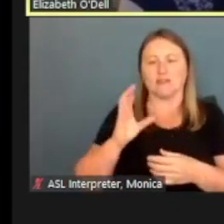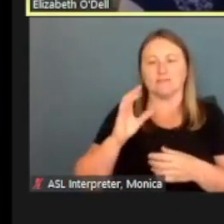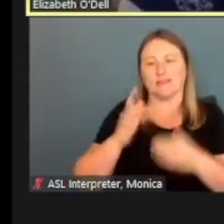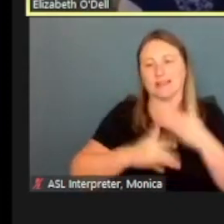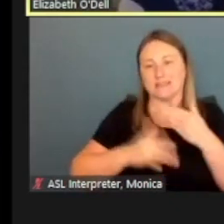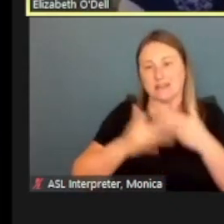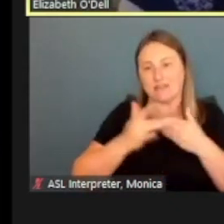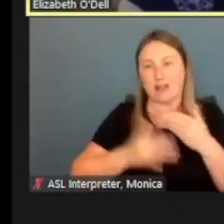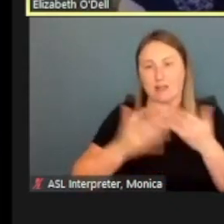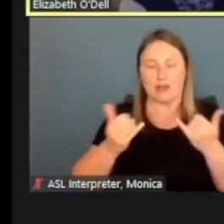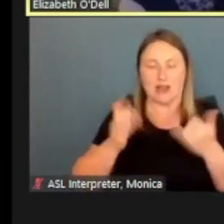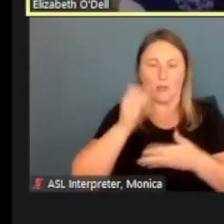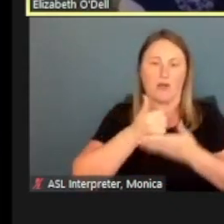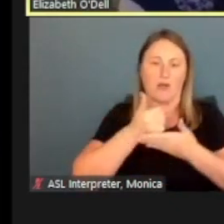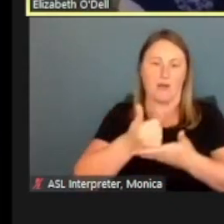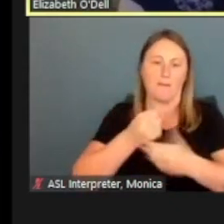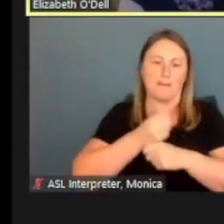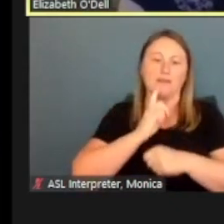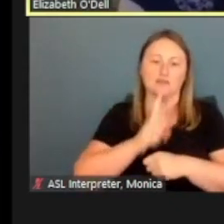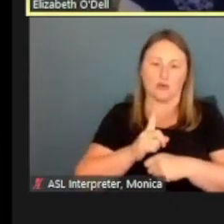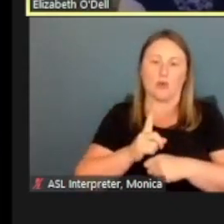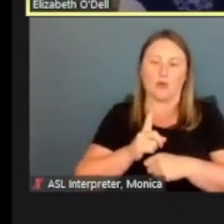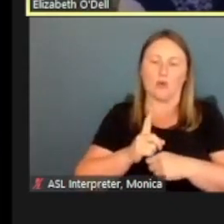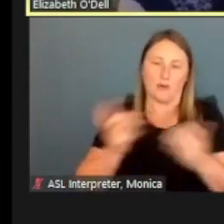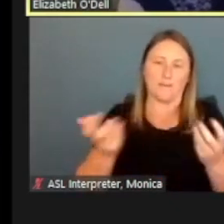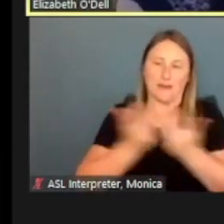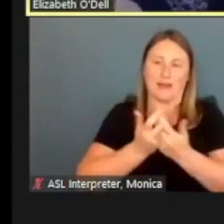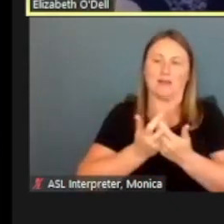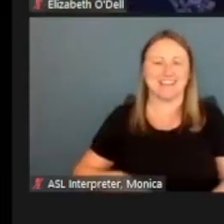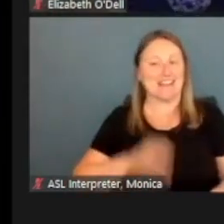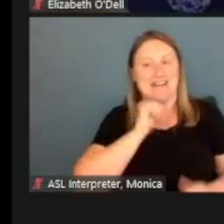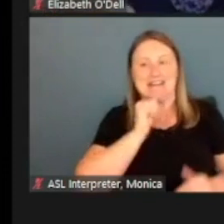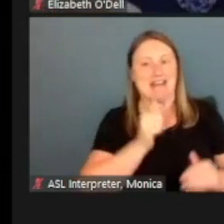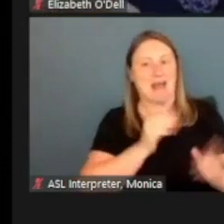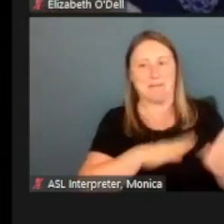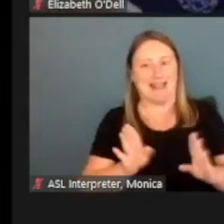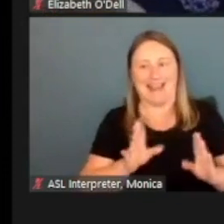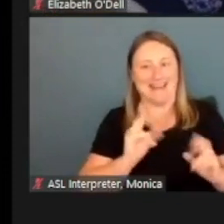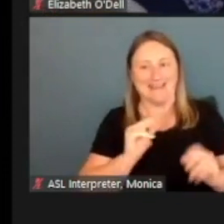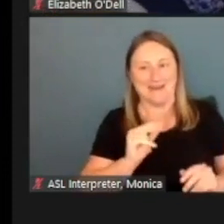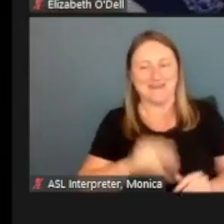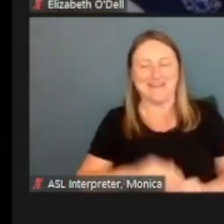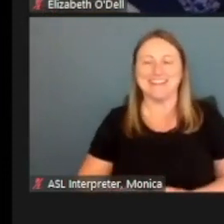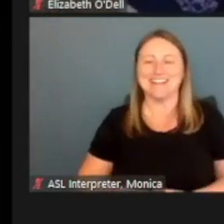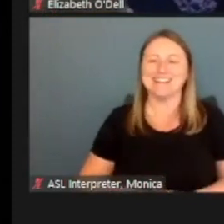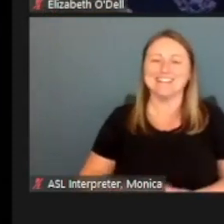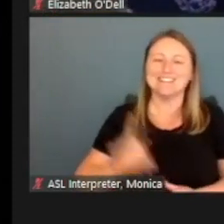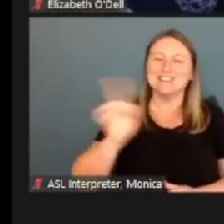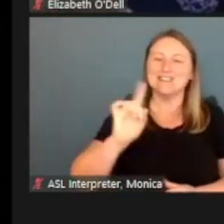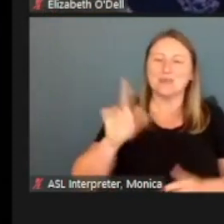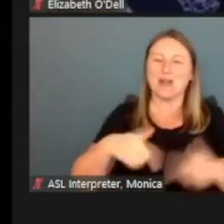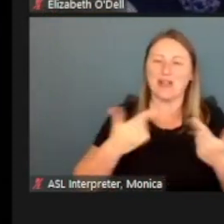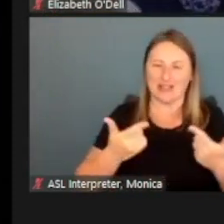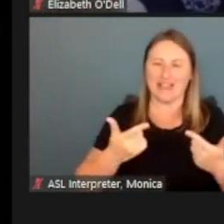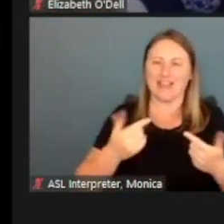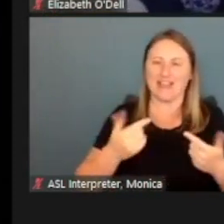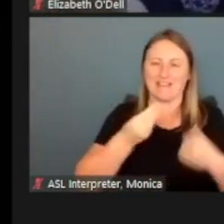that will help ensure a match. Okay, so where do you live? There's a few questions on this.